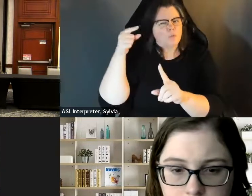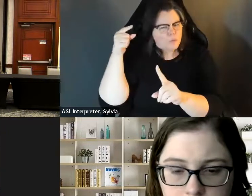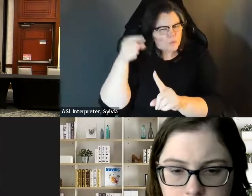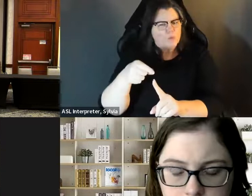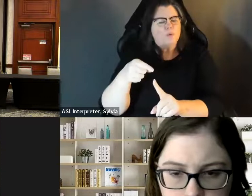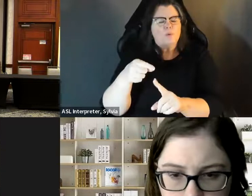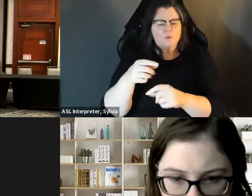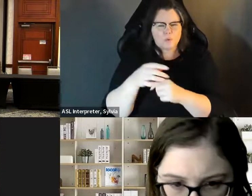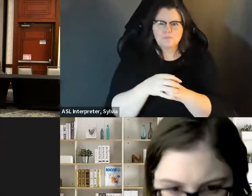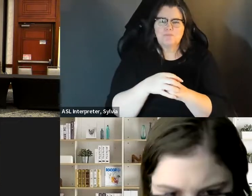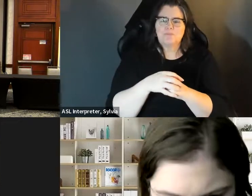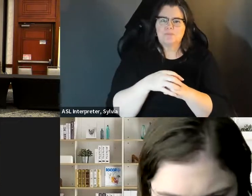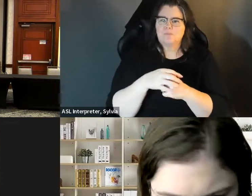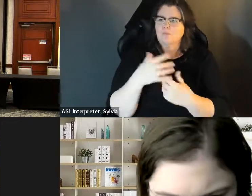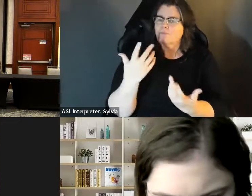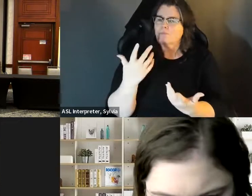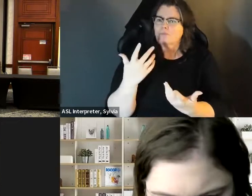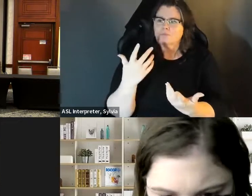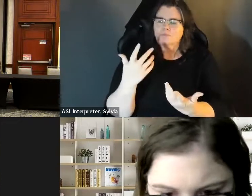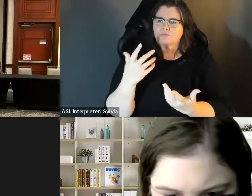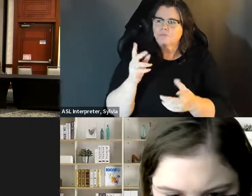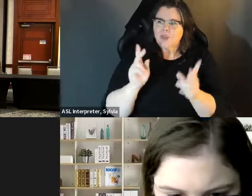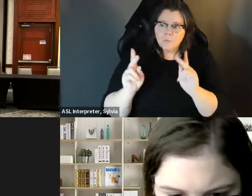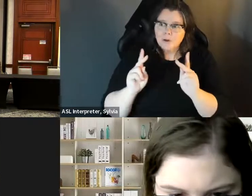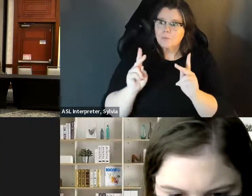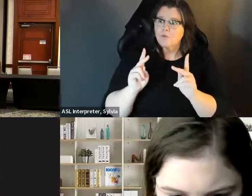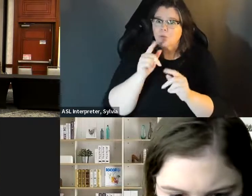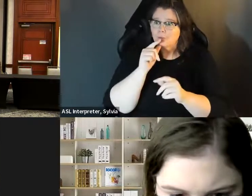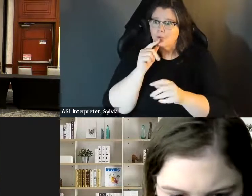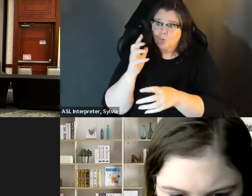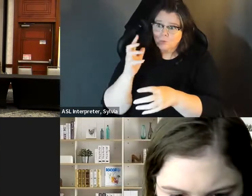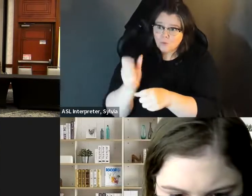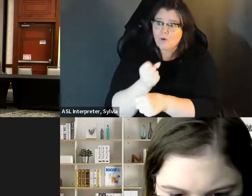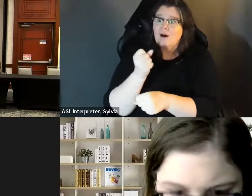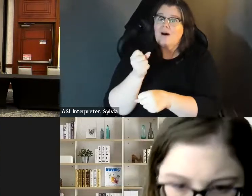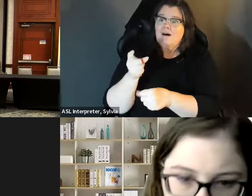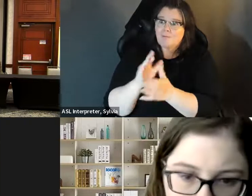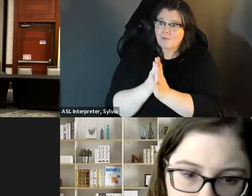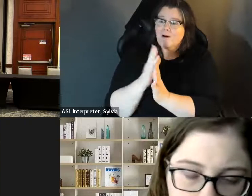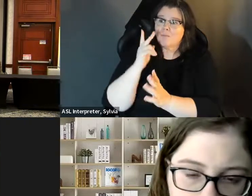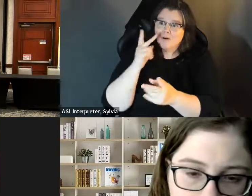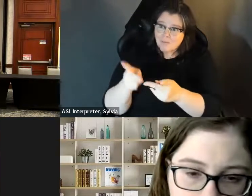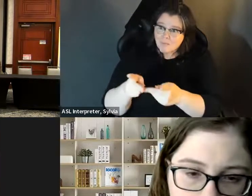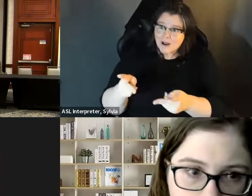discussion. I think representation, no surprise, is the heart of the matter so whether that's poll workers That's pull workers with disabilities, election officials, with disabilities, or elected officials with disabilities.